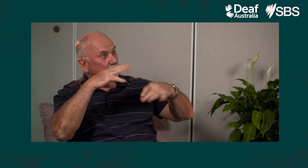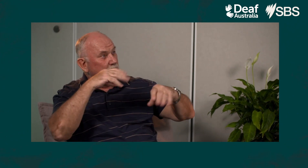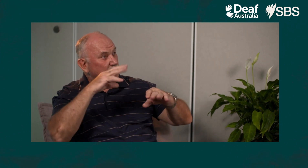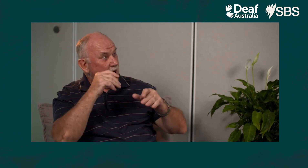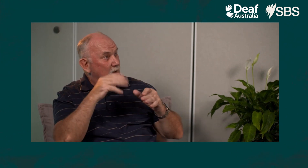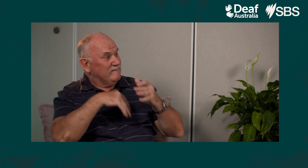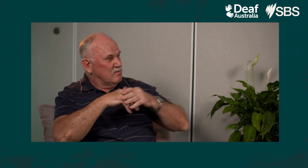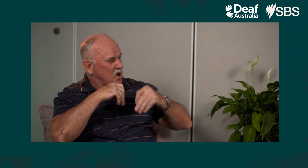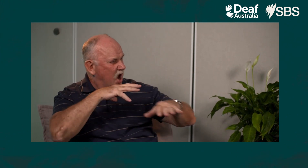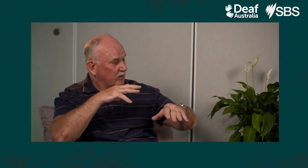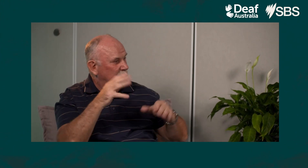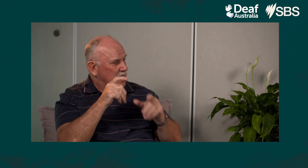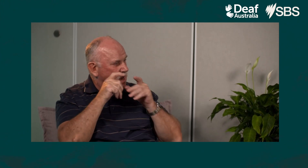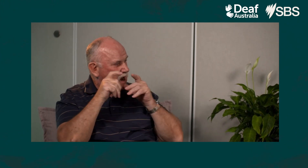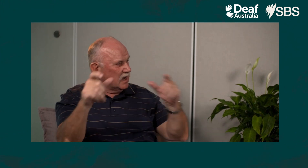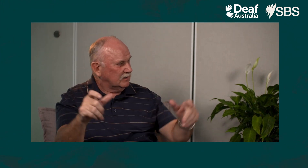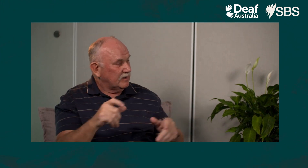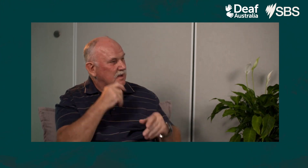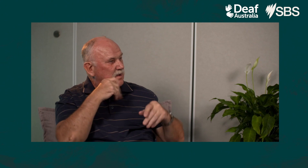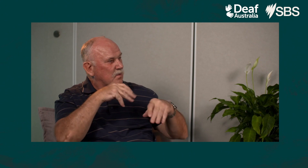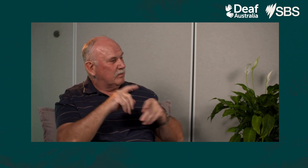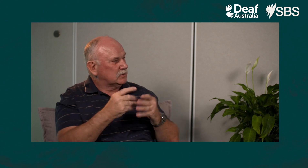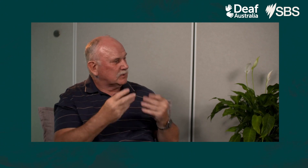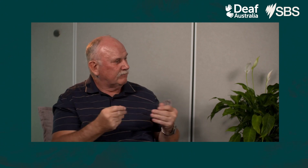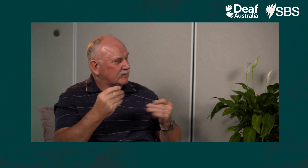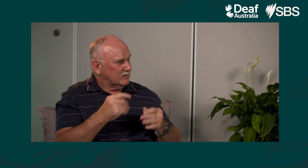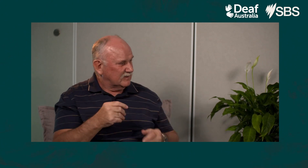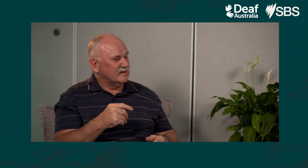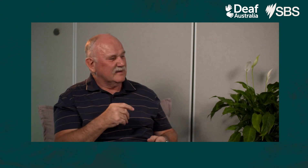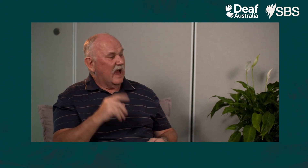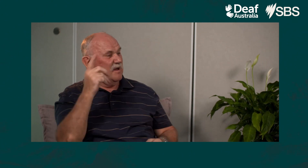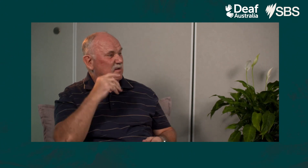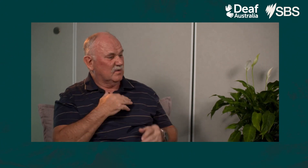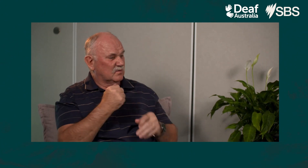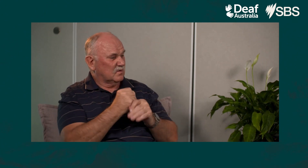So whenever the baby cried out, the lights would flash. And the lights would flash longer, the longer the baby cried for.